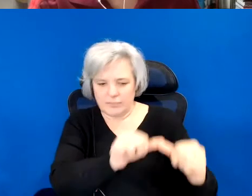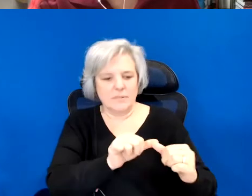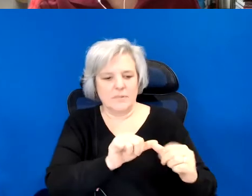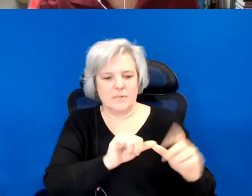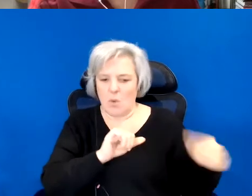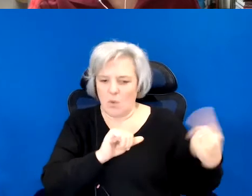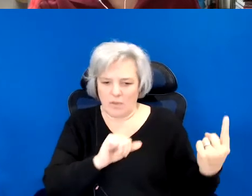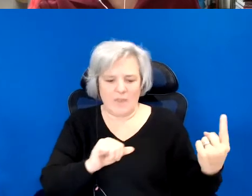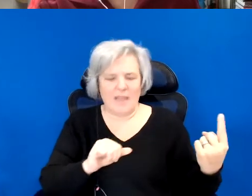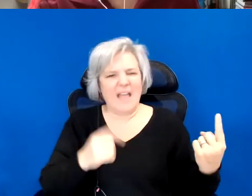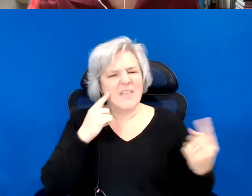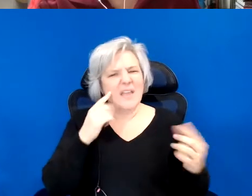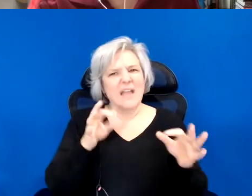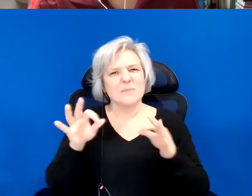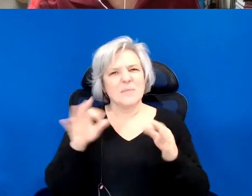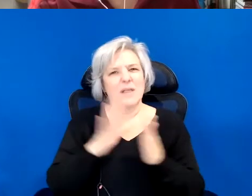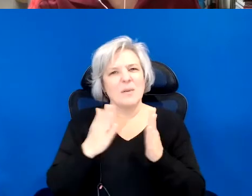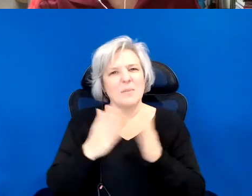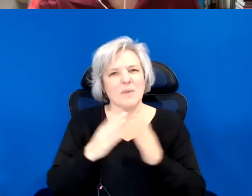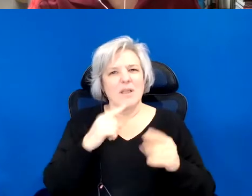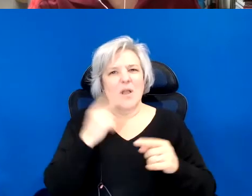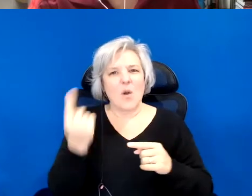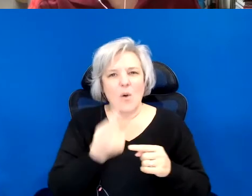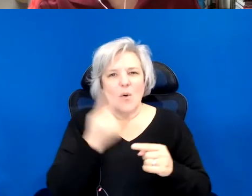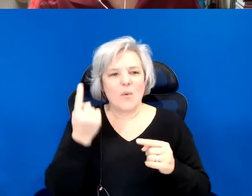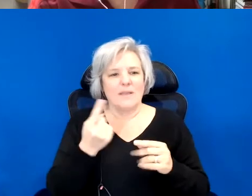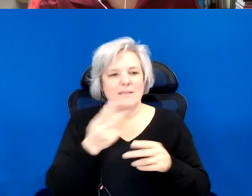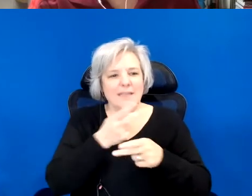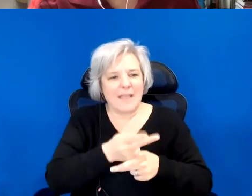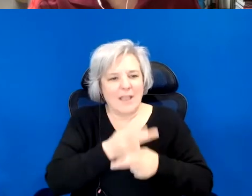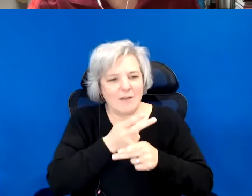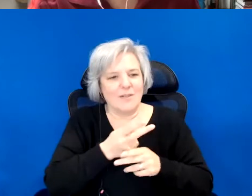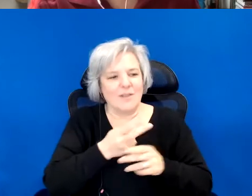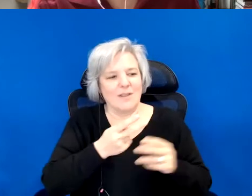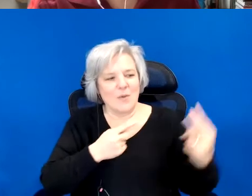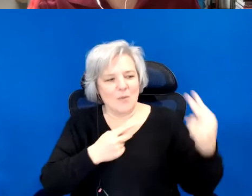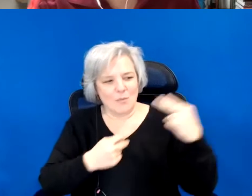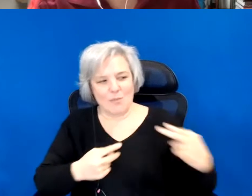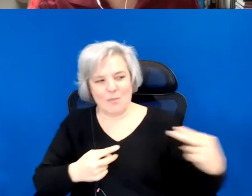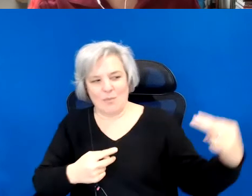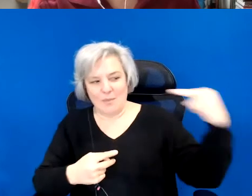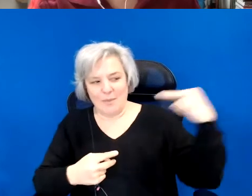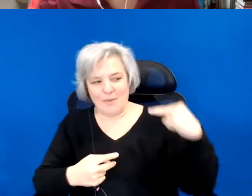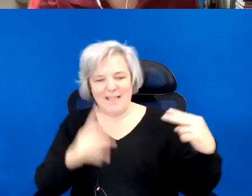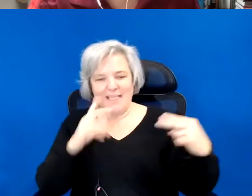him as always carefully reading, and re-reading me like up home or work of philosophy.